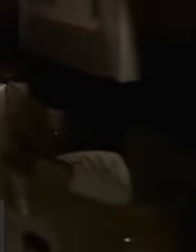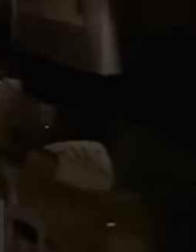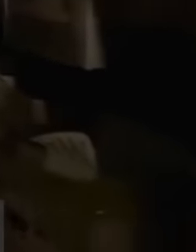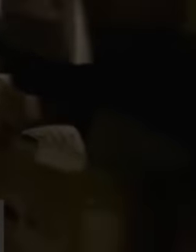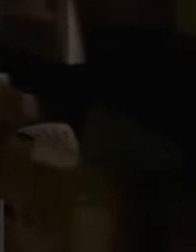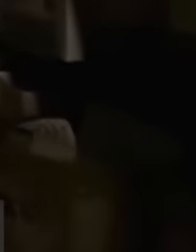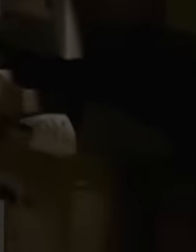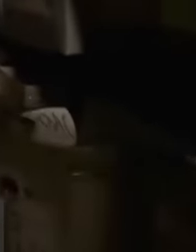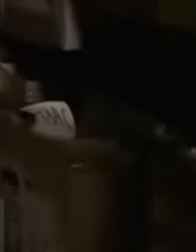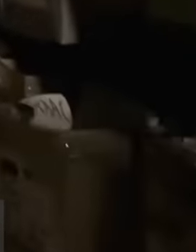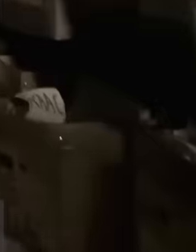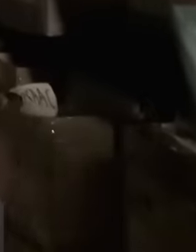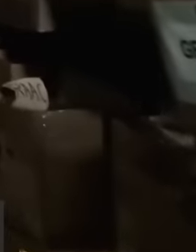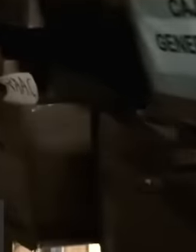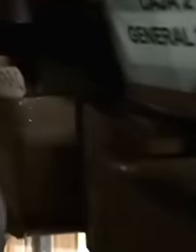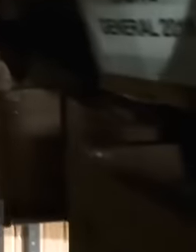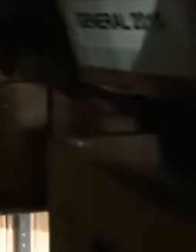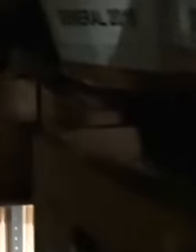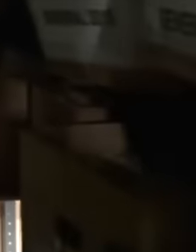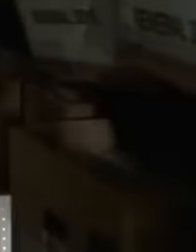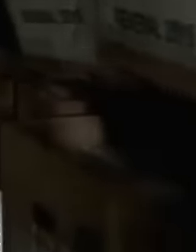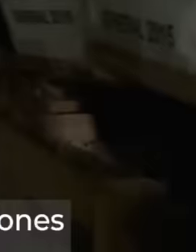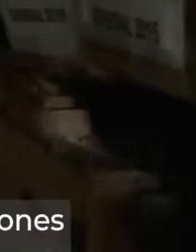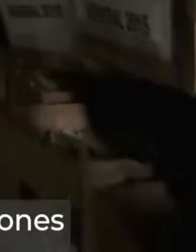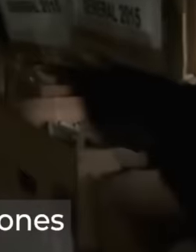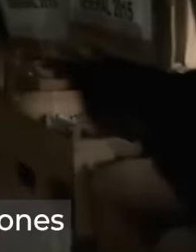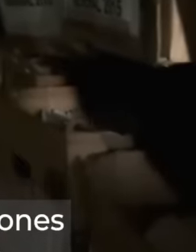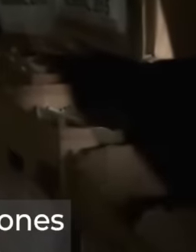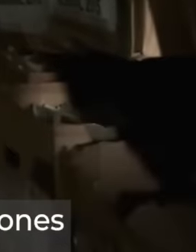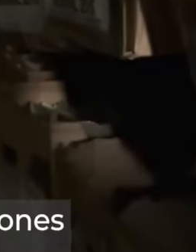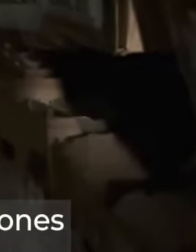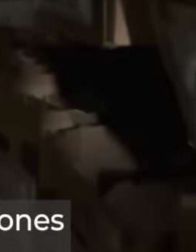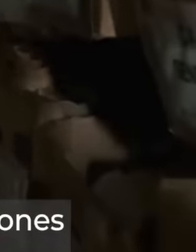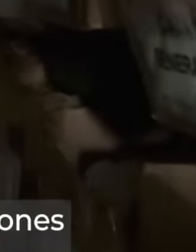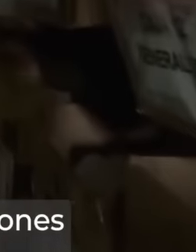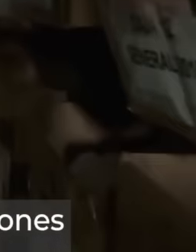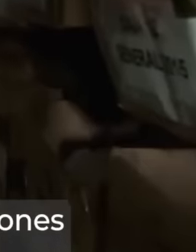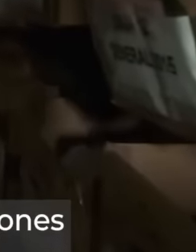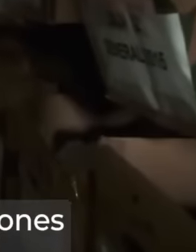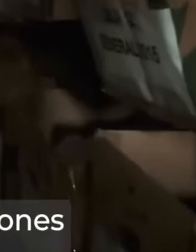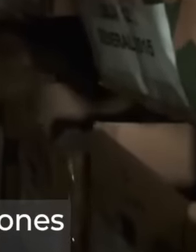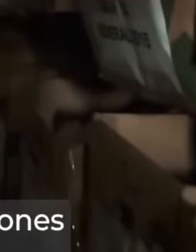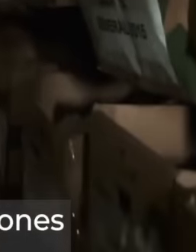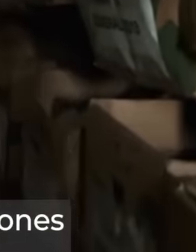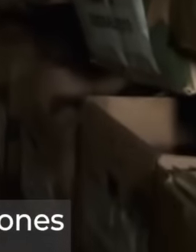recovered its essence, which is to protect you for that reason. We have developed four actions that you do